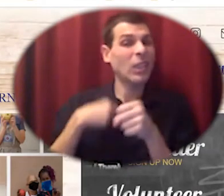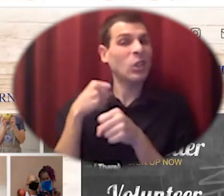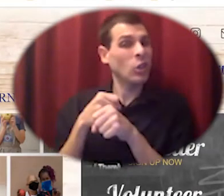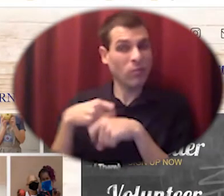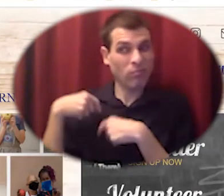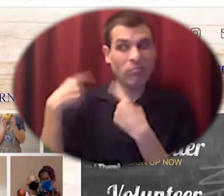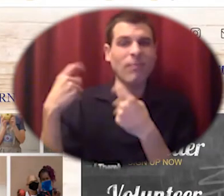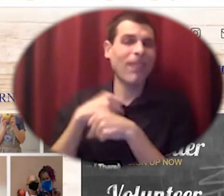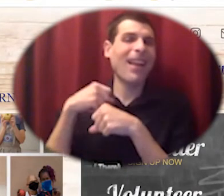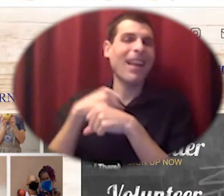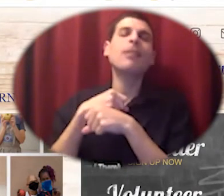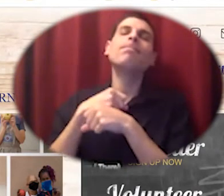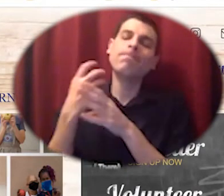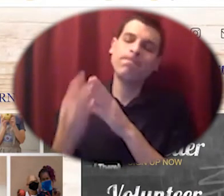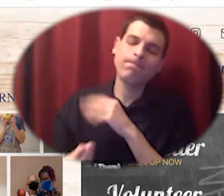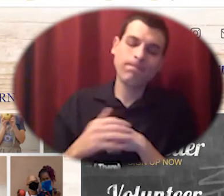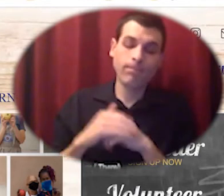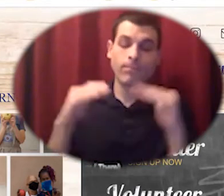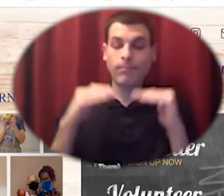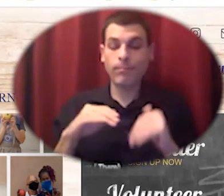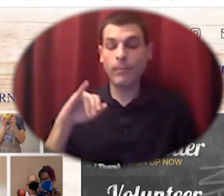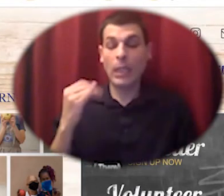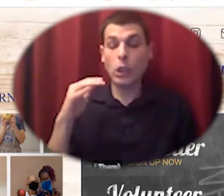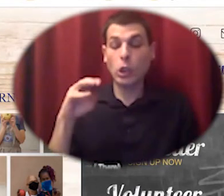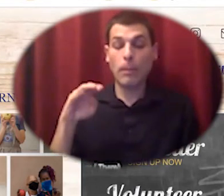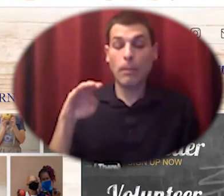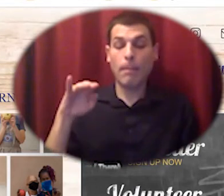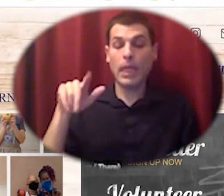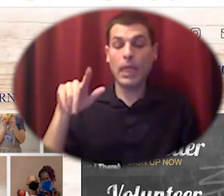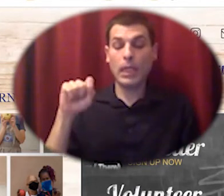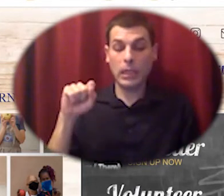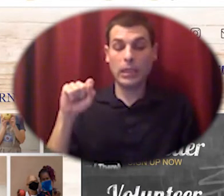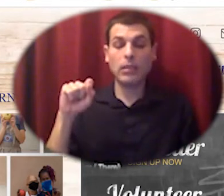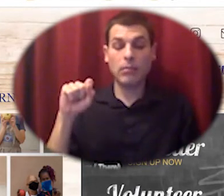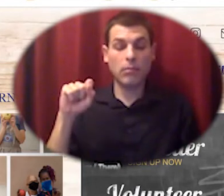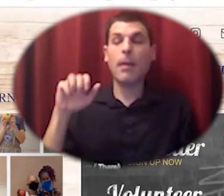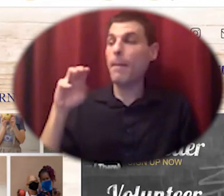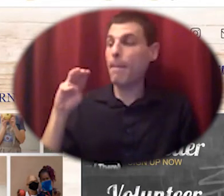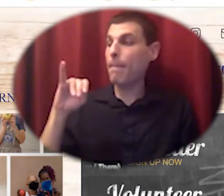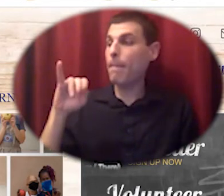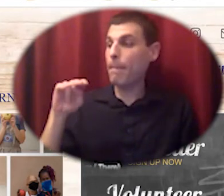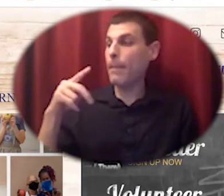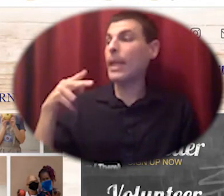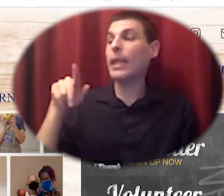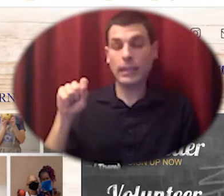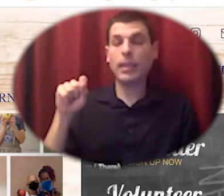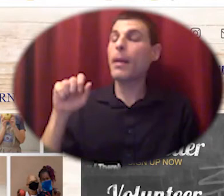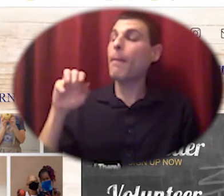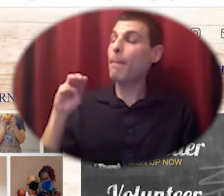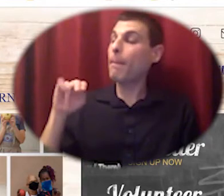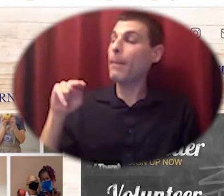and also Jim Mangis a generous organic gardener who organized emergency food relief programs